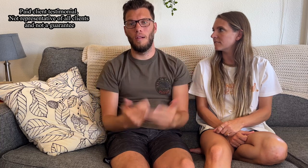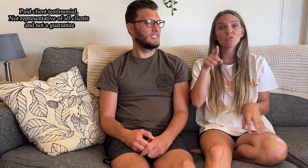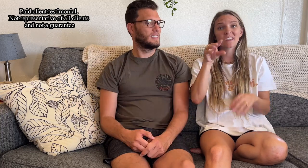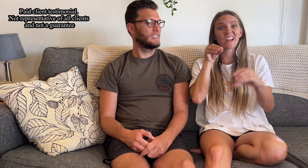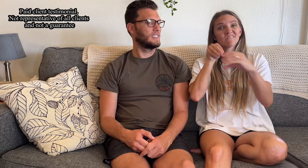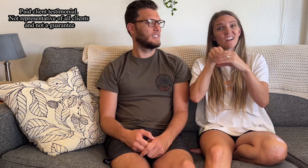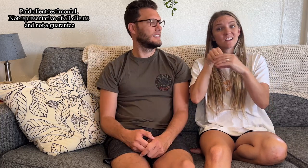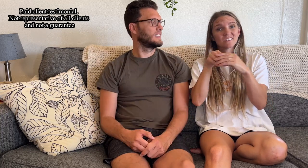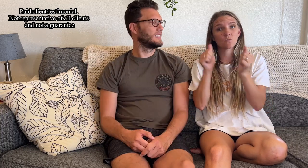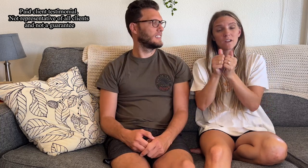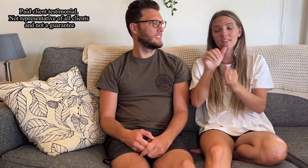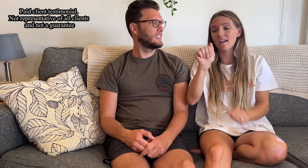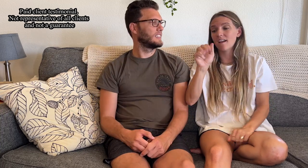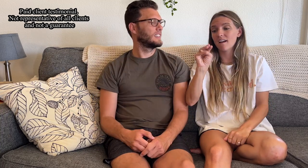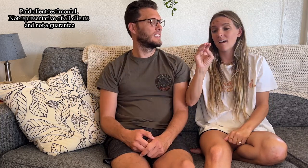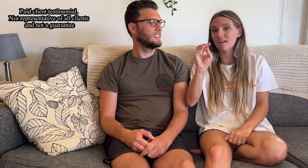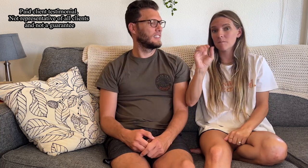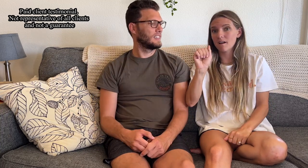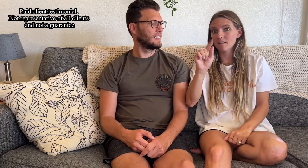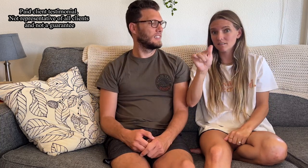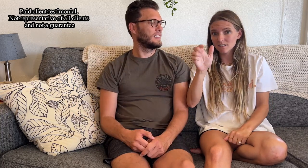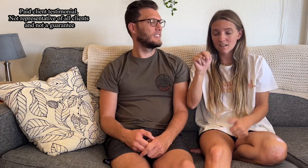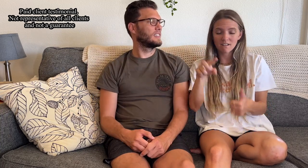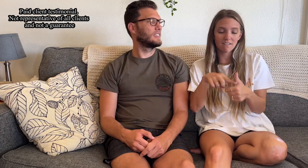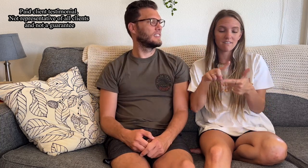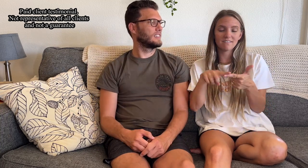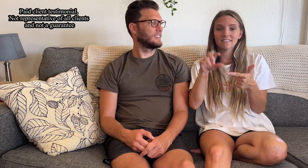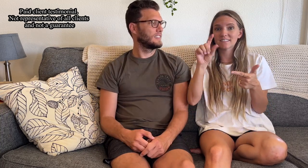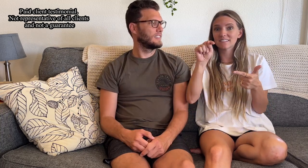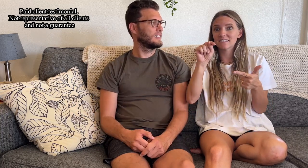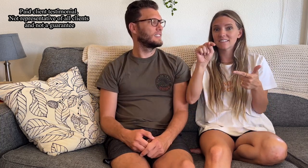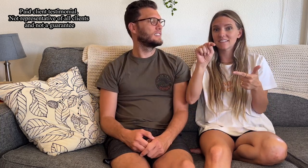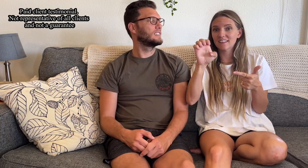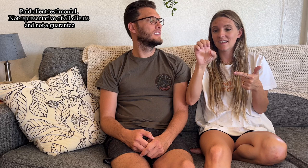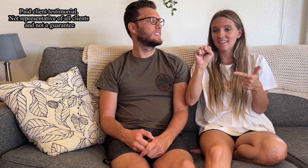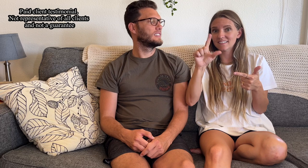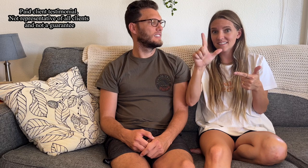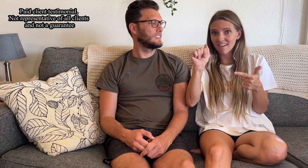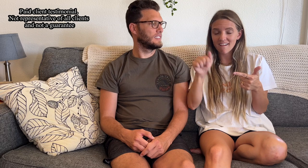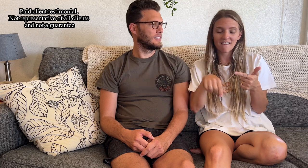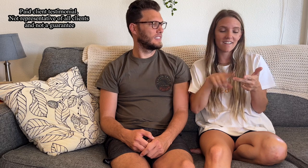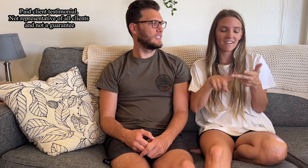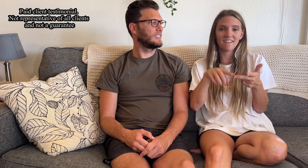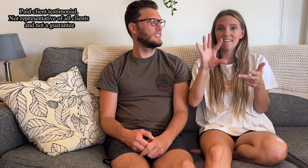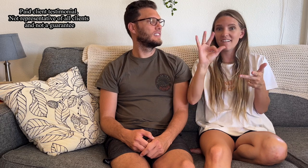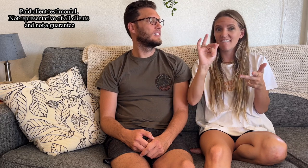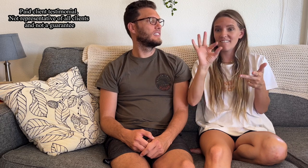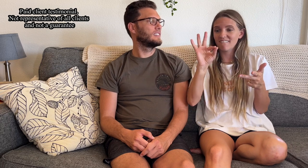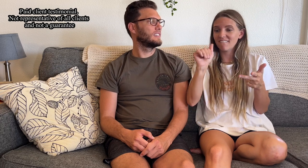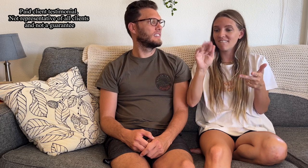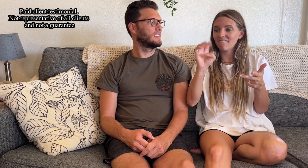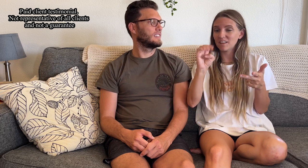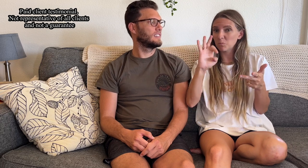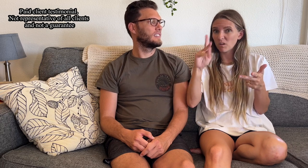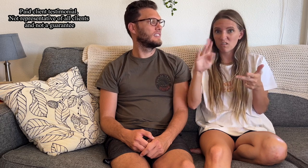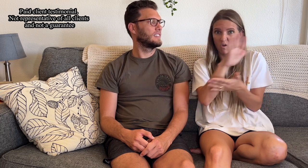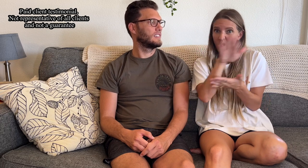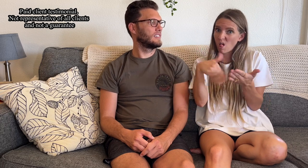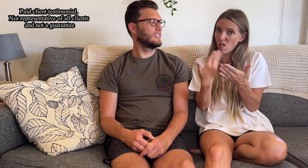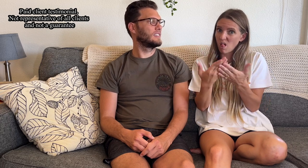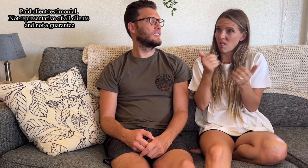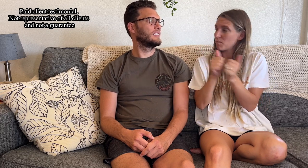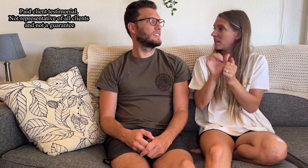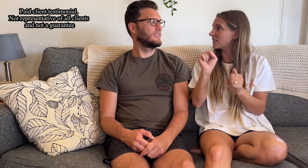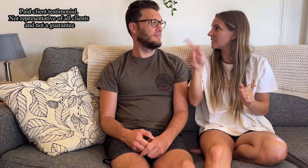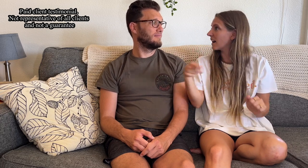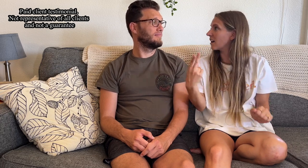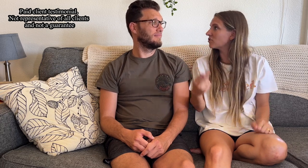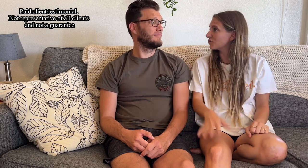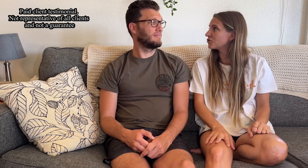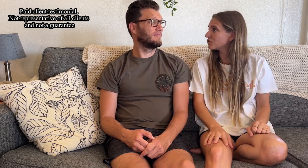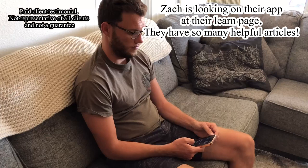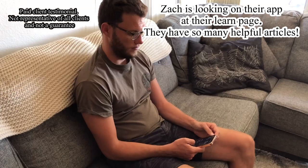You can invest in companies like Amazon, Tesla, or Facebook on Stash!